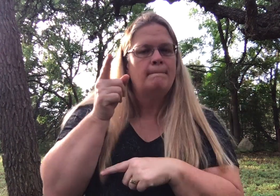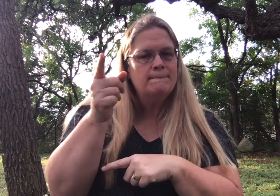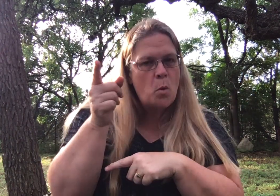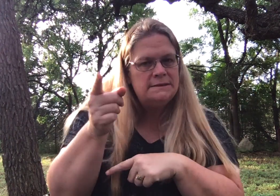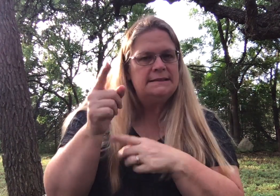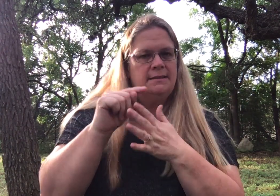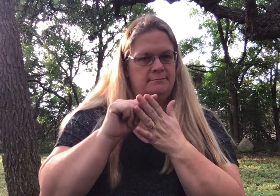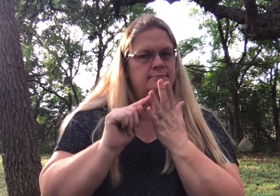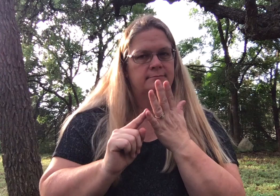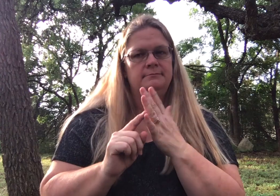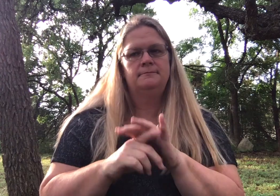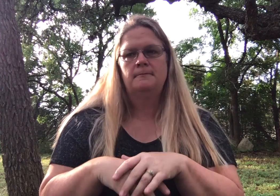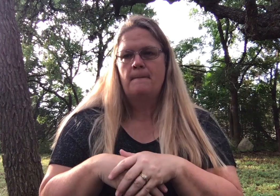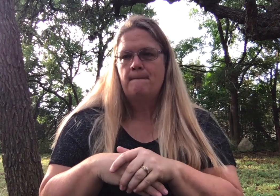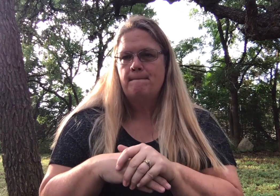Pictures, gesturing, and pointing.